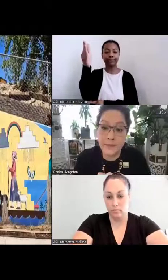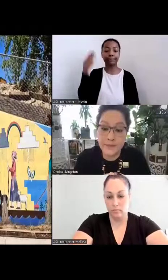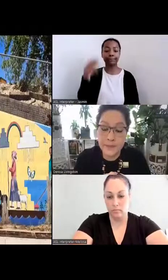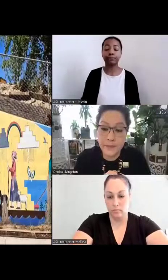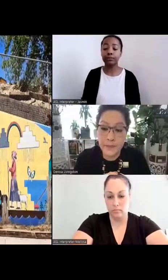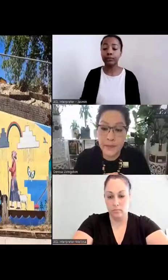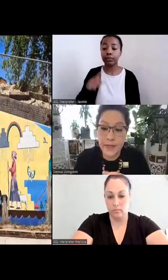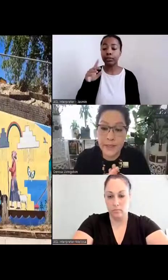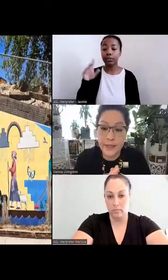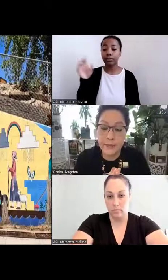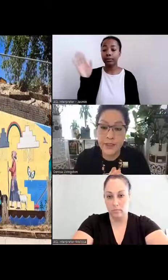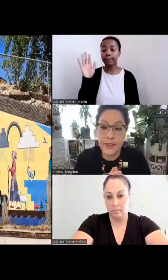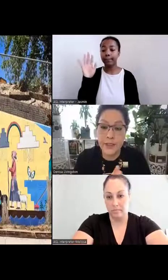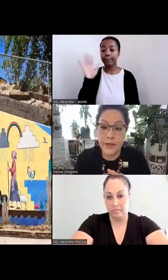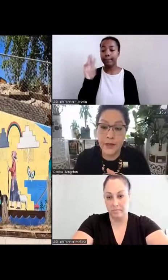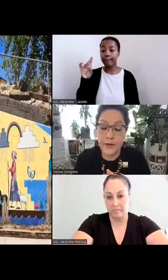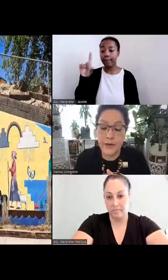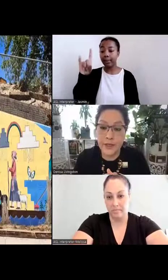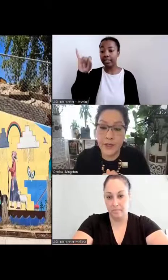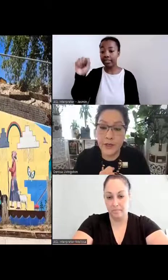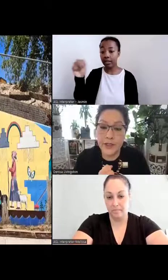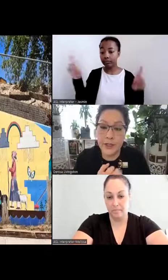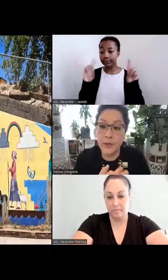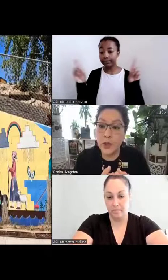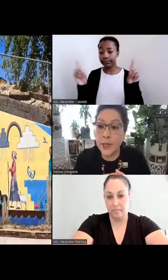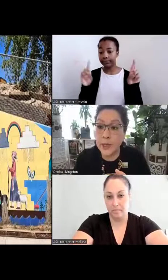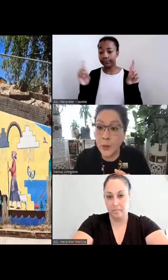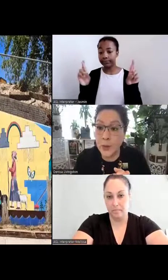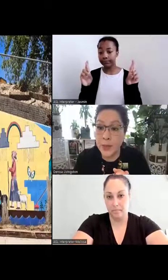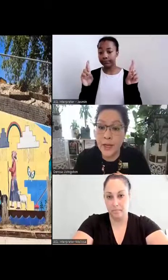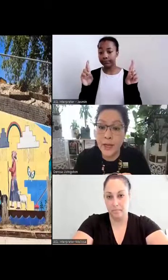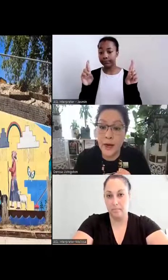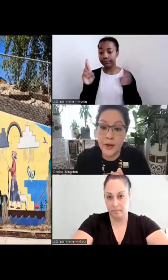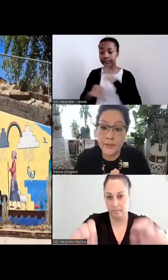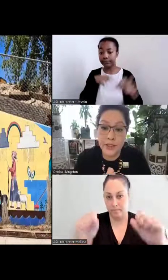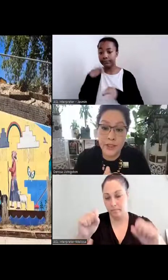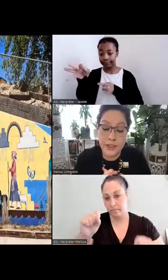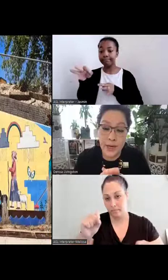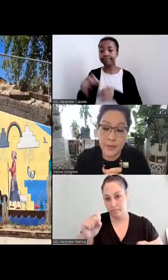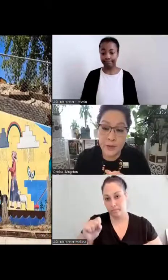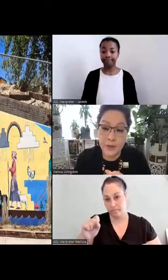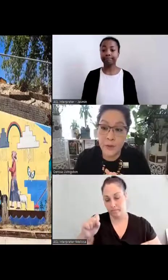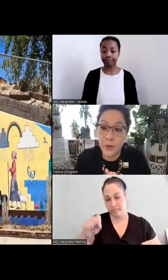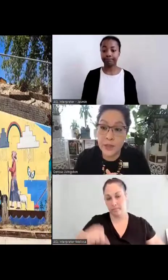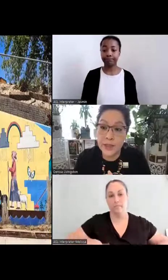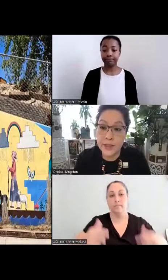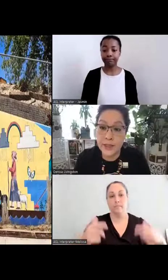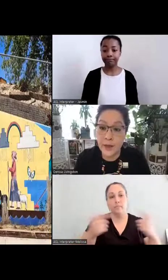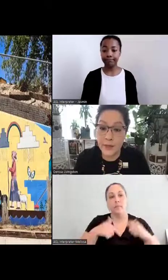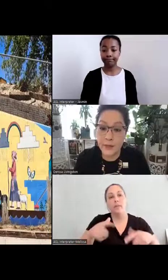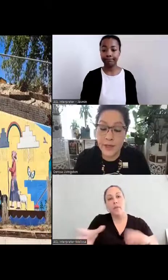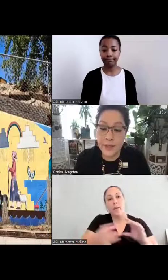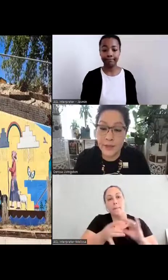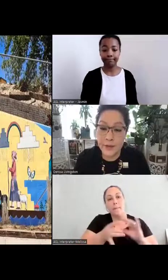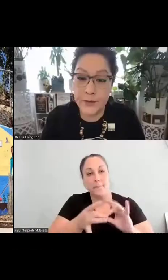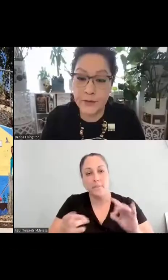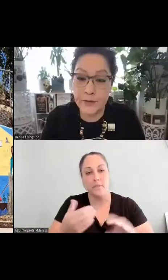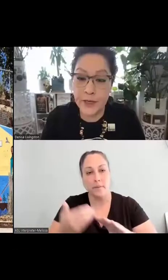And like I mentioned earlier, our steamed dried corn, Neeshjizhi capital of the world, this is right down the word from